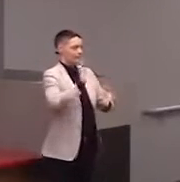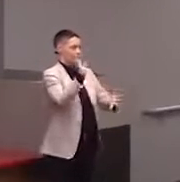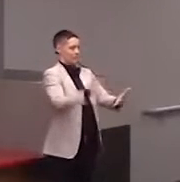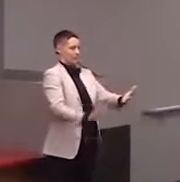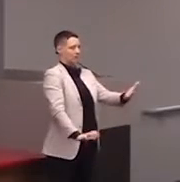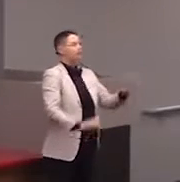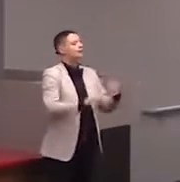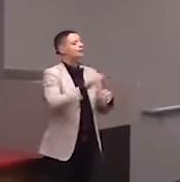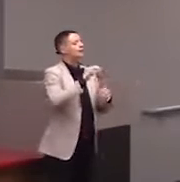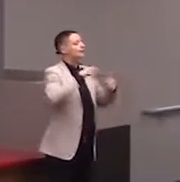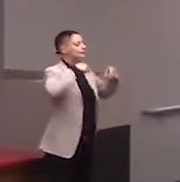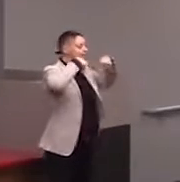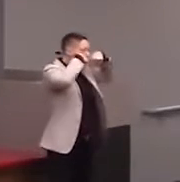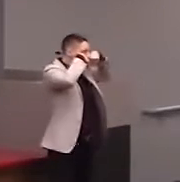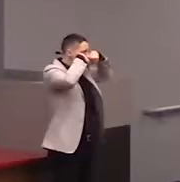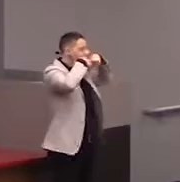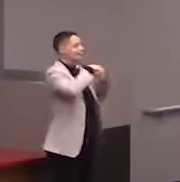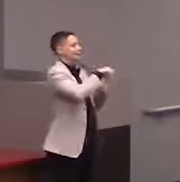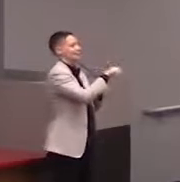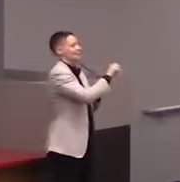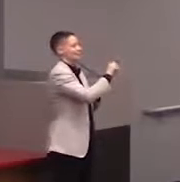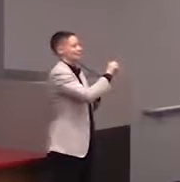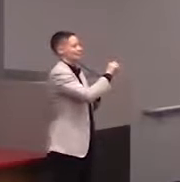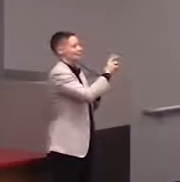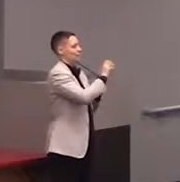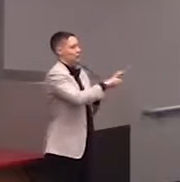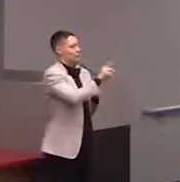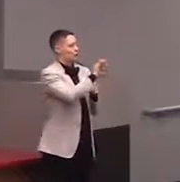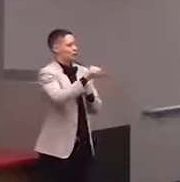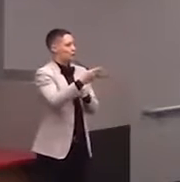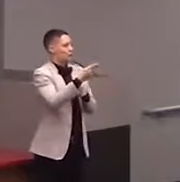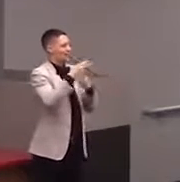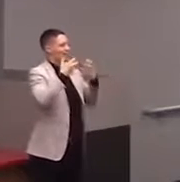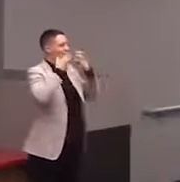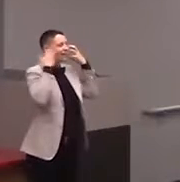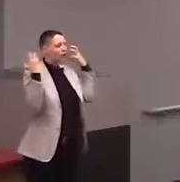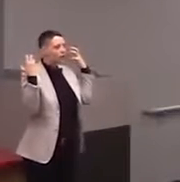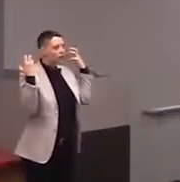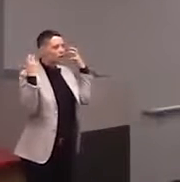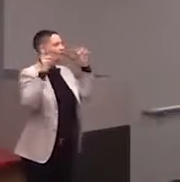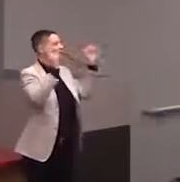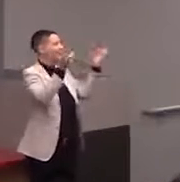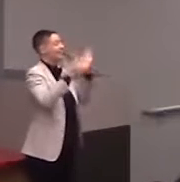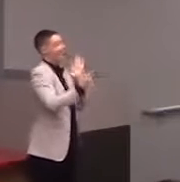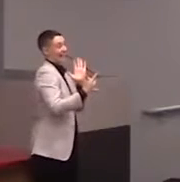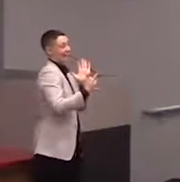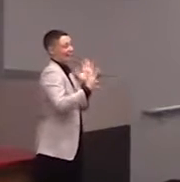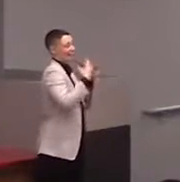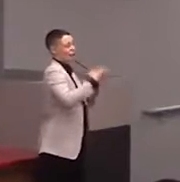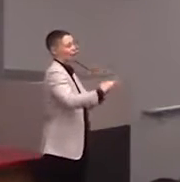which is technically known as a smilodon. I'm going to pass this, just be a little bit careful